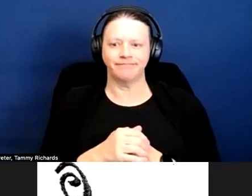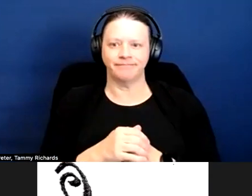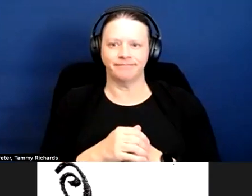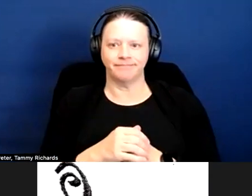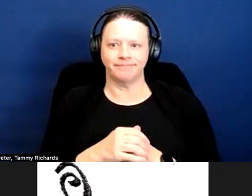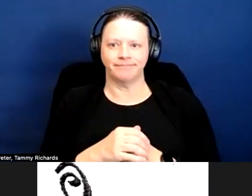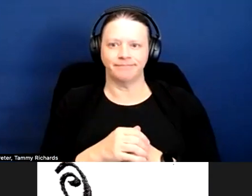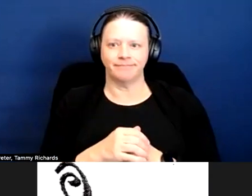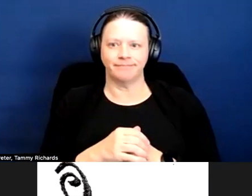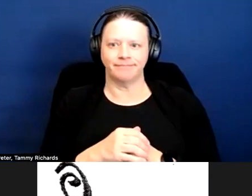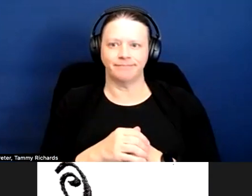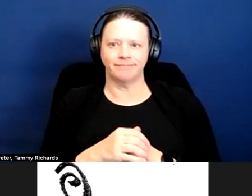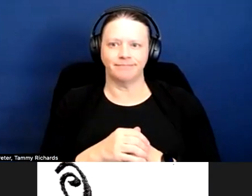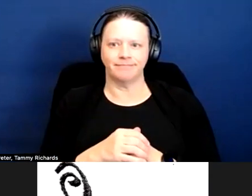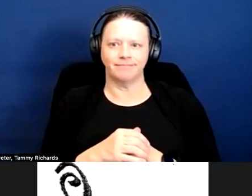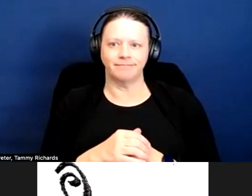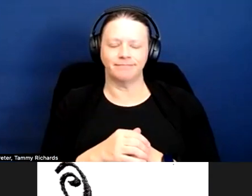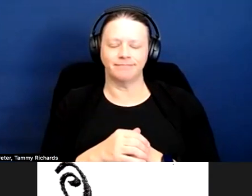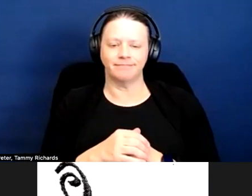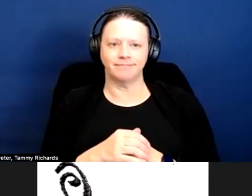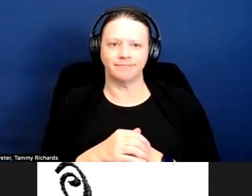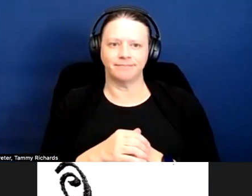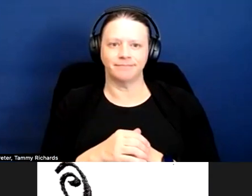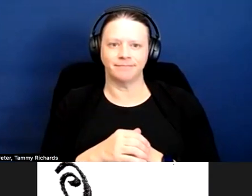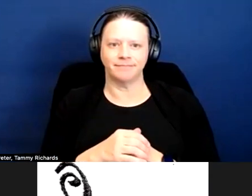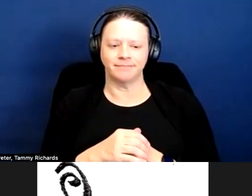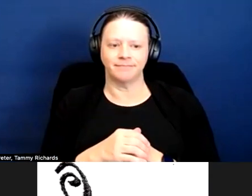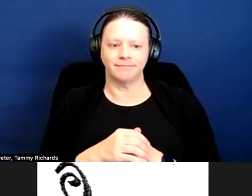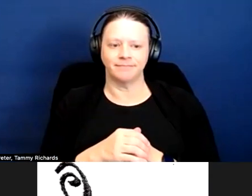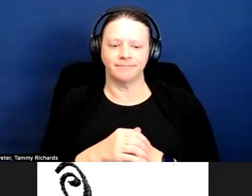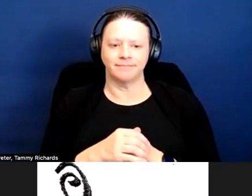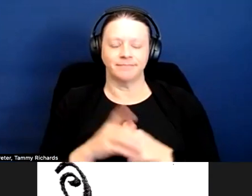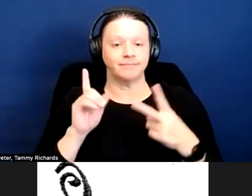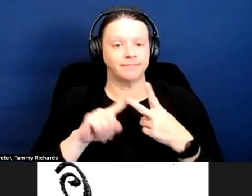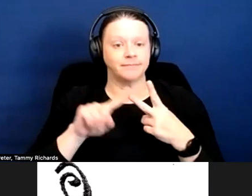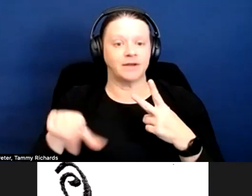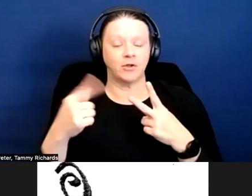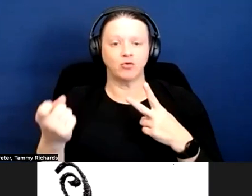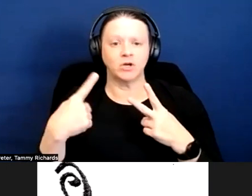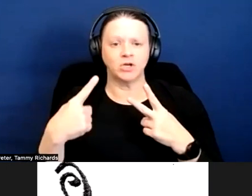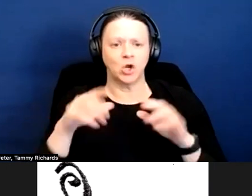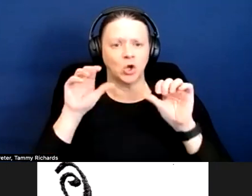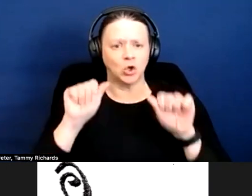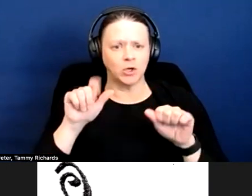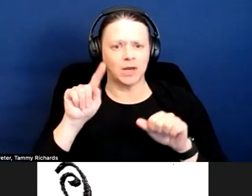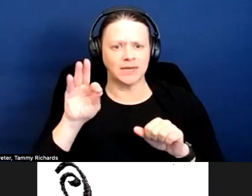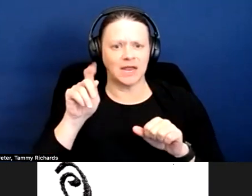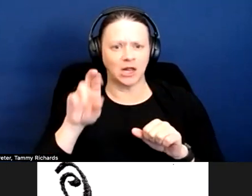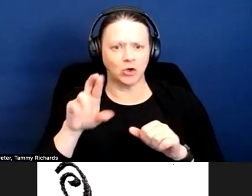There's also a question about could Taylor get the dog and then ask